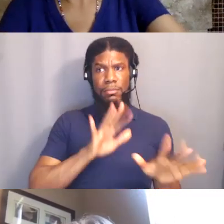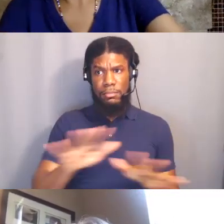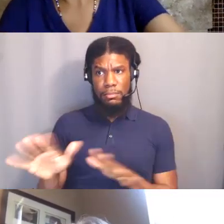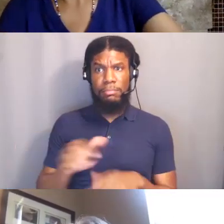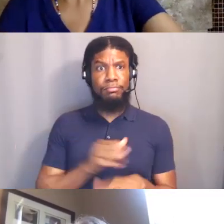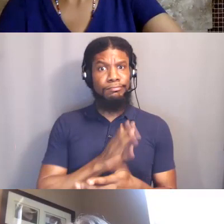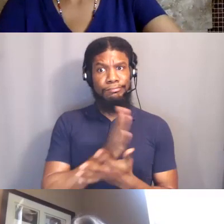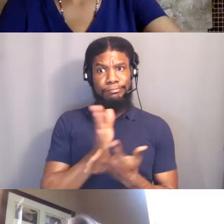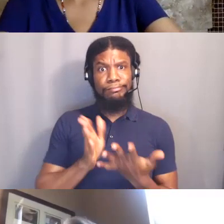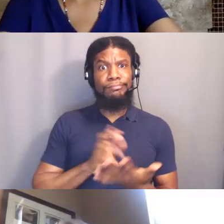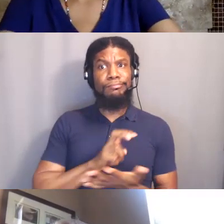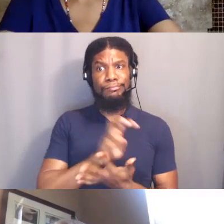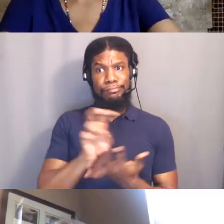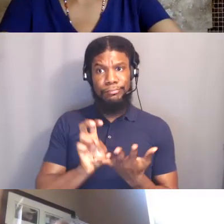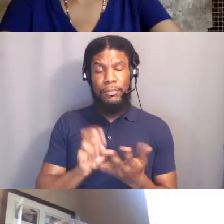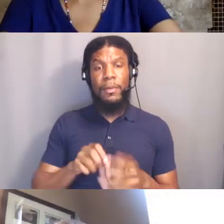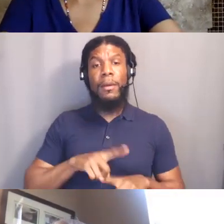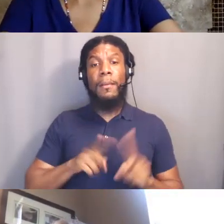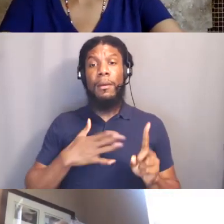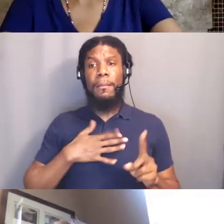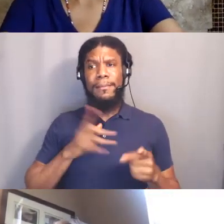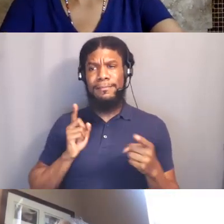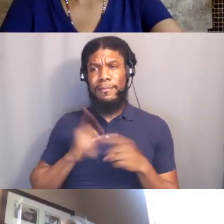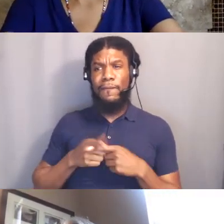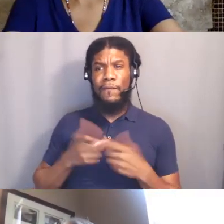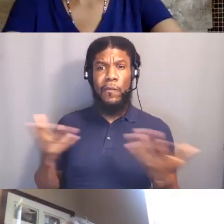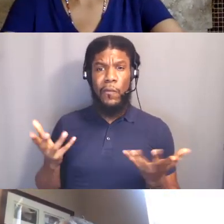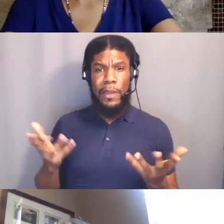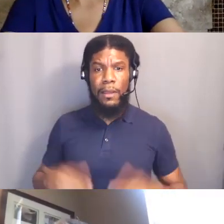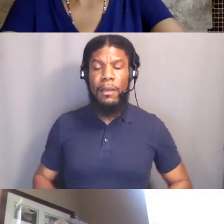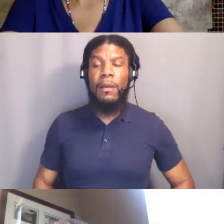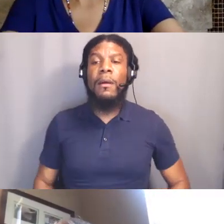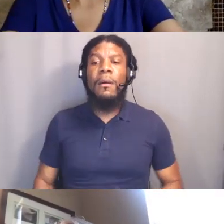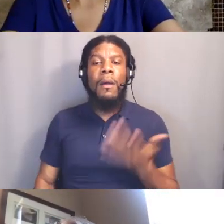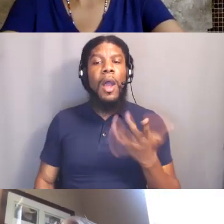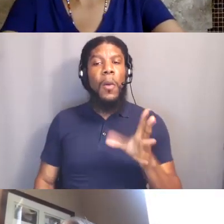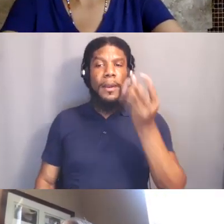And my conflict is, I think I told you a couple of weeks ago I've been appointed